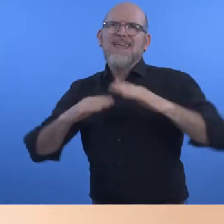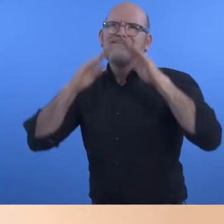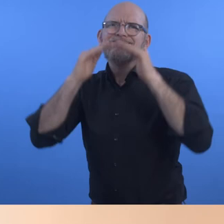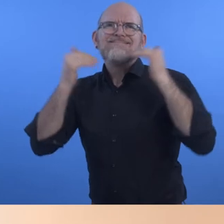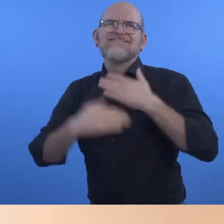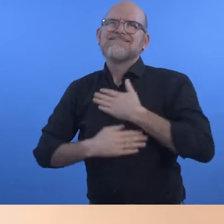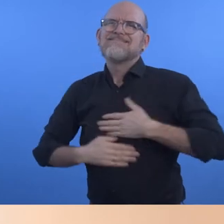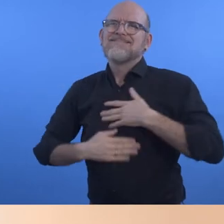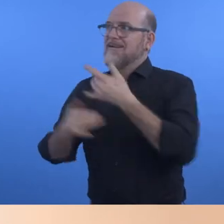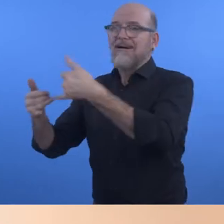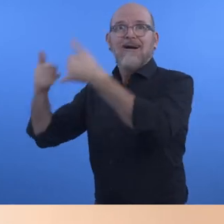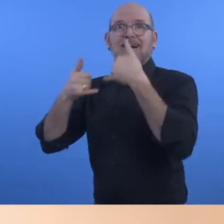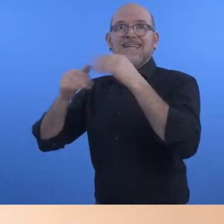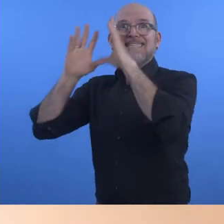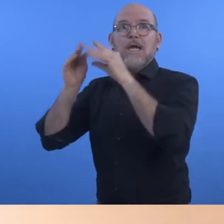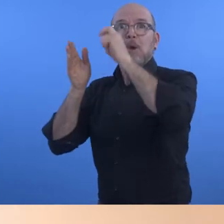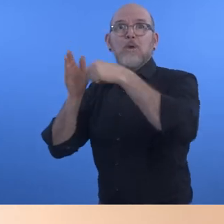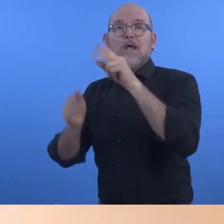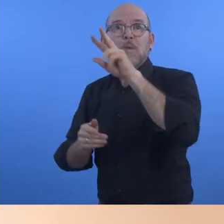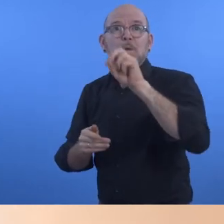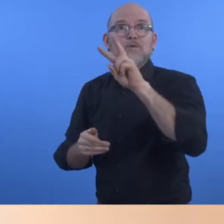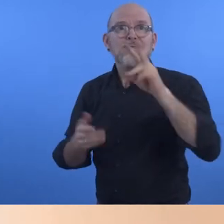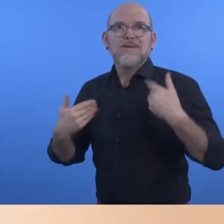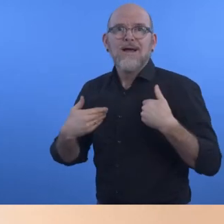Zero Project Award. We hope that our toolkit will contribute